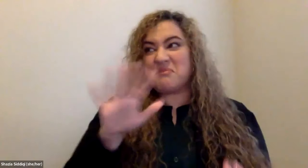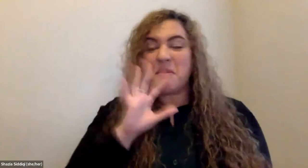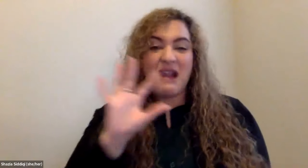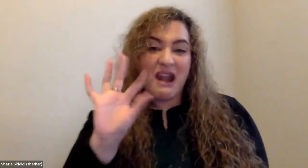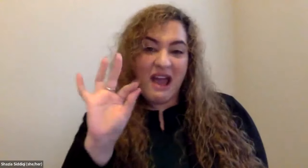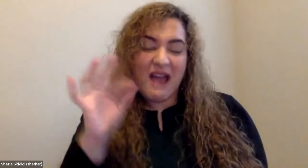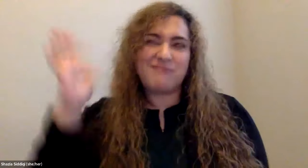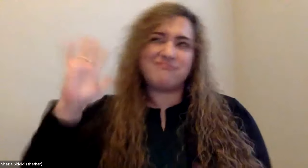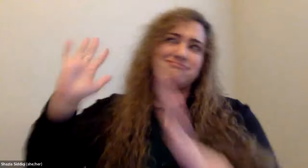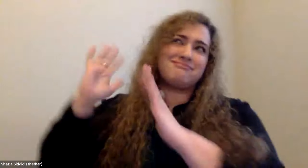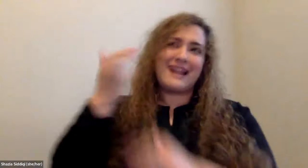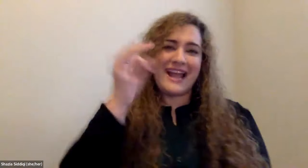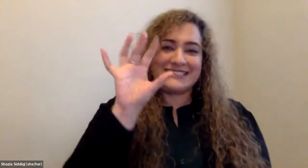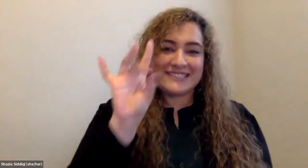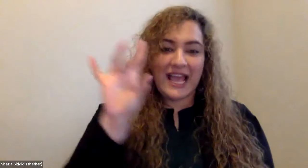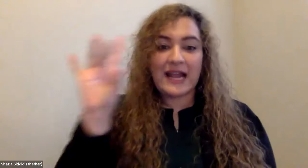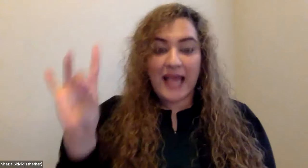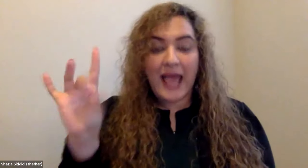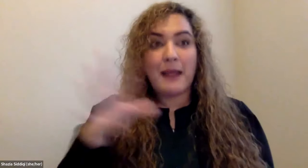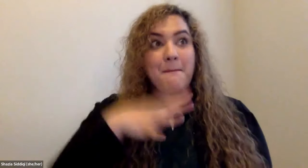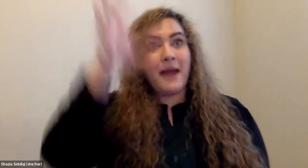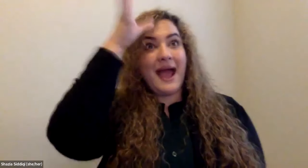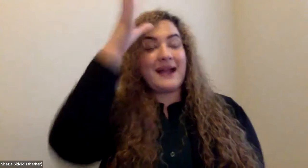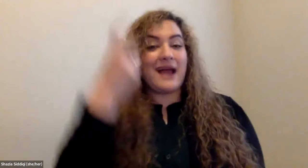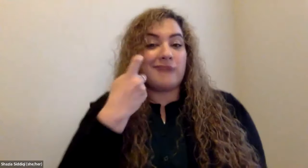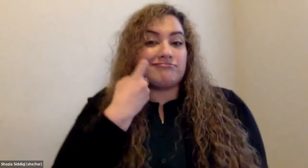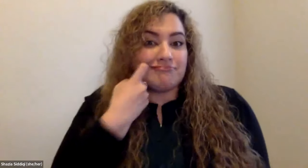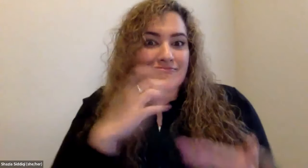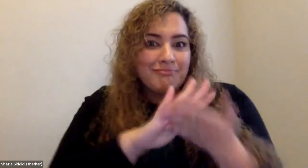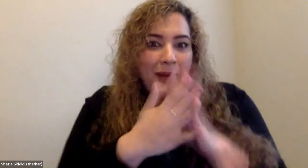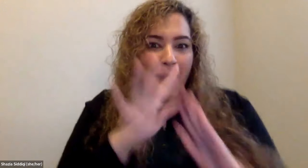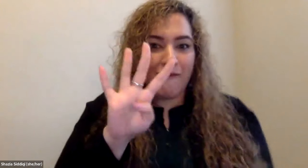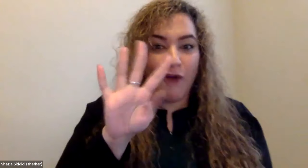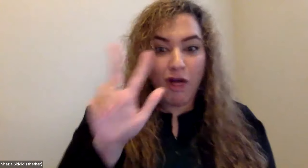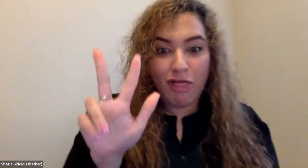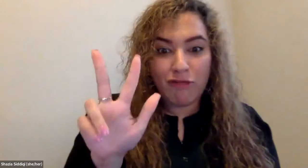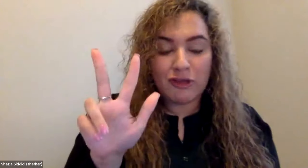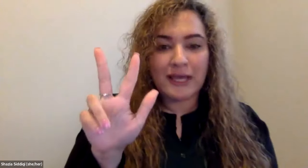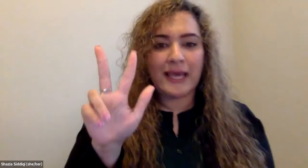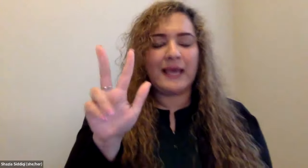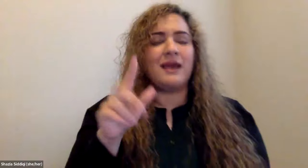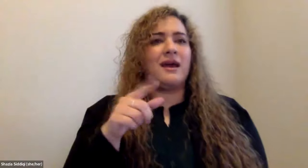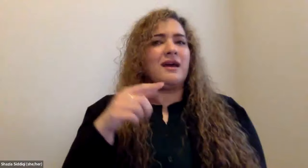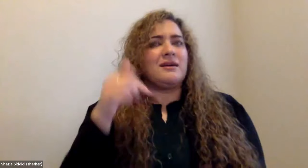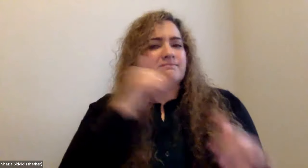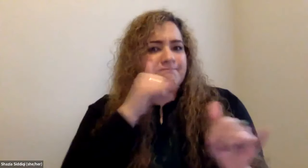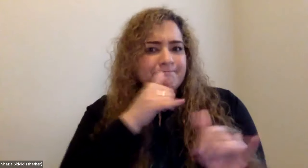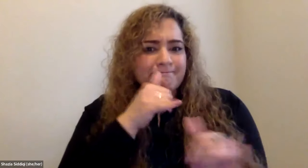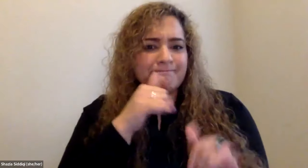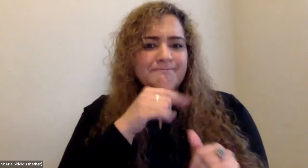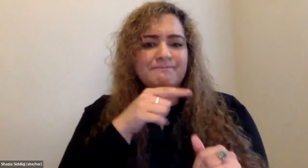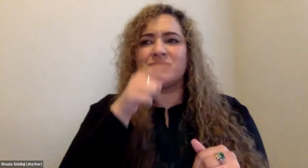Cristine Saunders: And this experience was when I was maybe nine and 19 was happened in 1988 my father had just turned 43 years old.